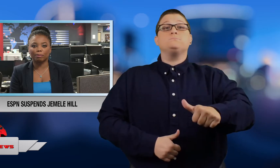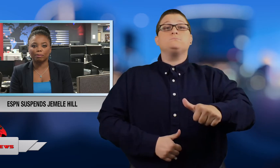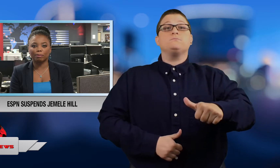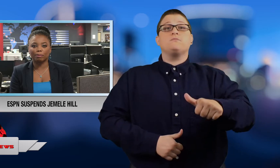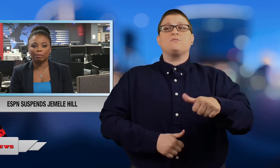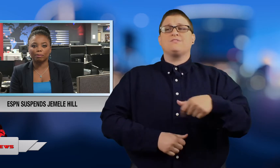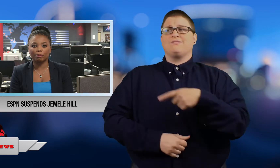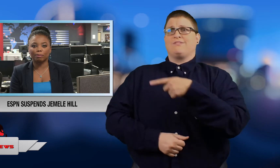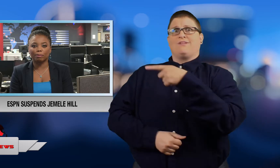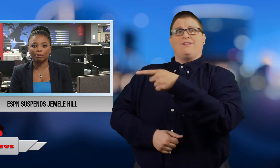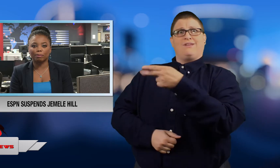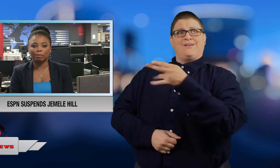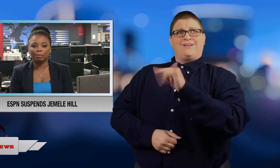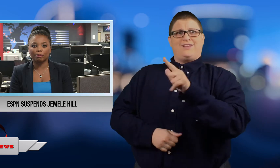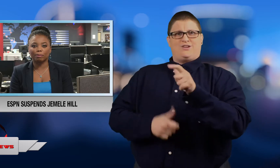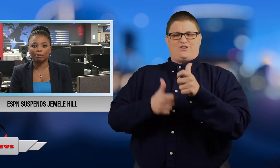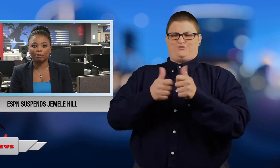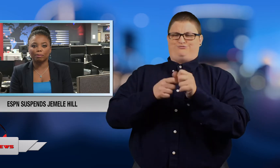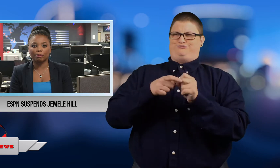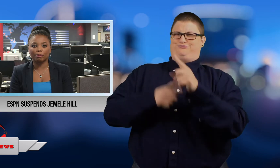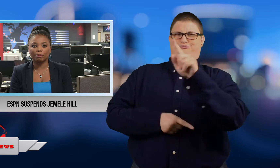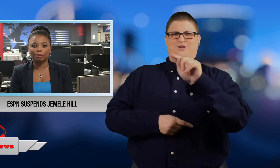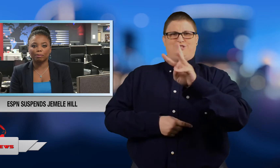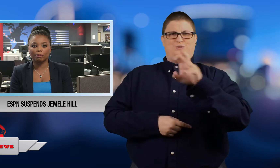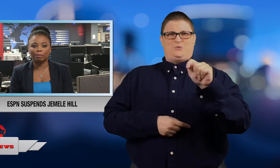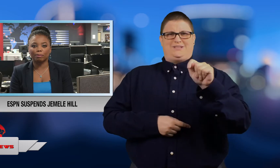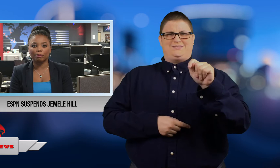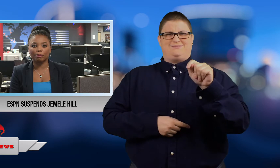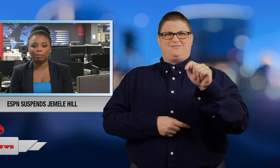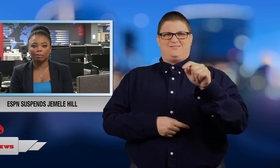Hill tweeted that type of